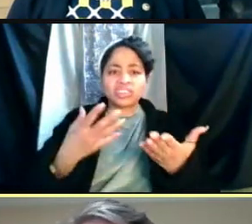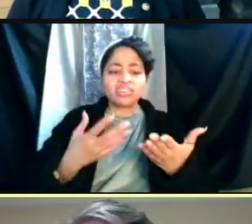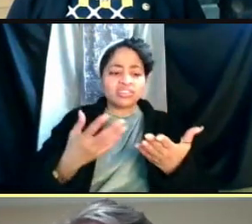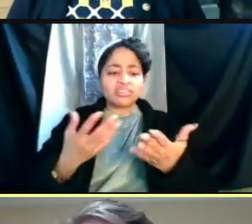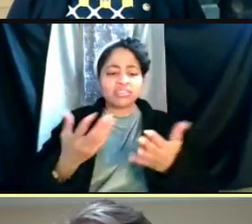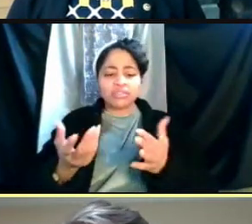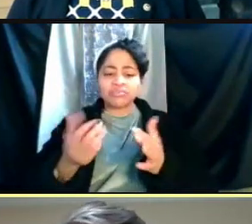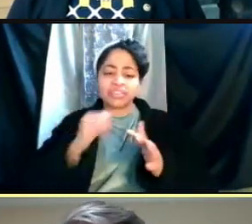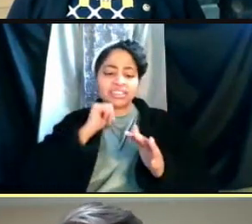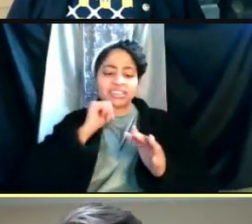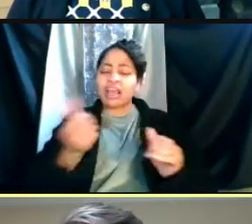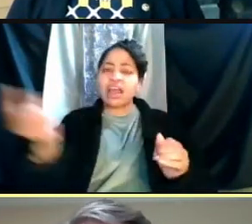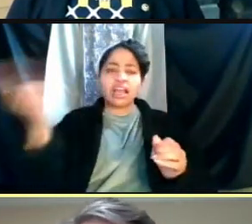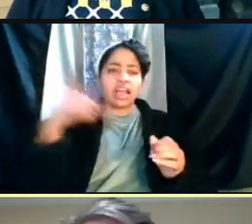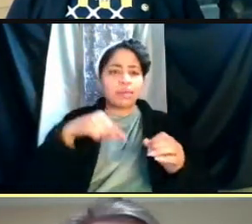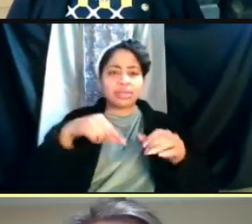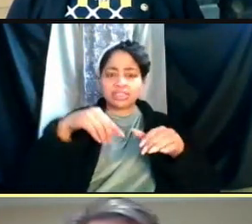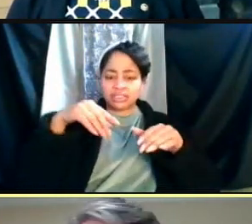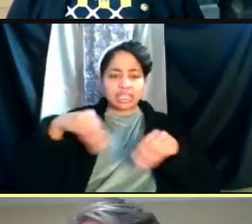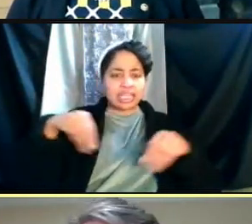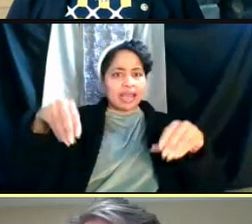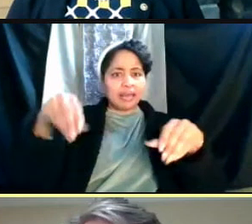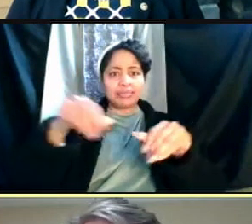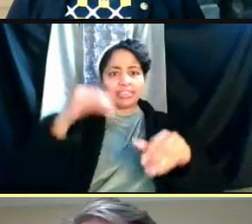are not coming to campus if they're in a hybrid class.